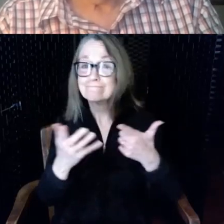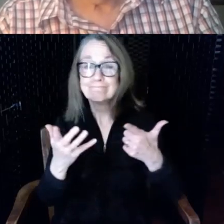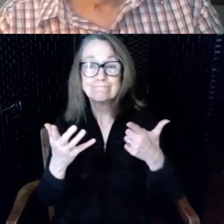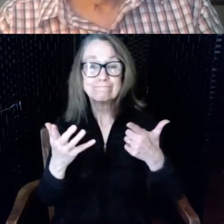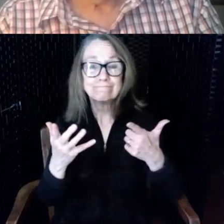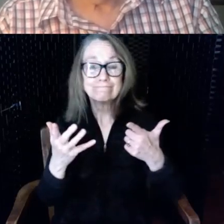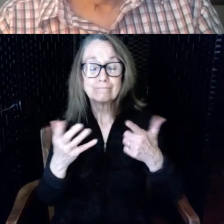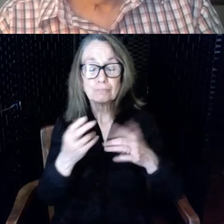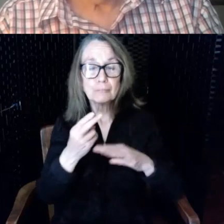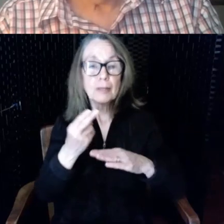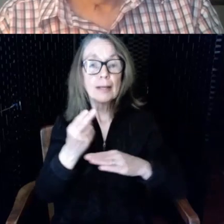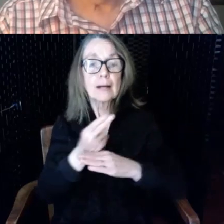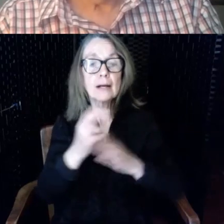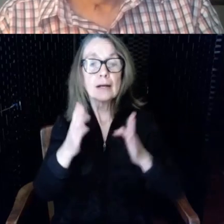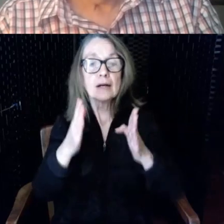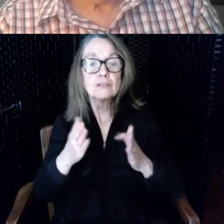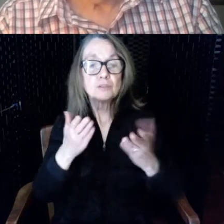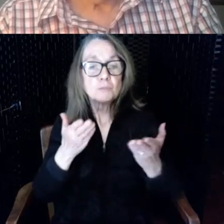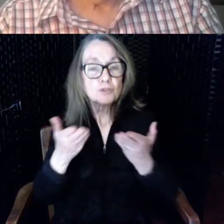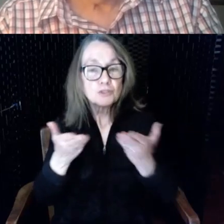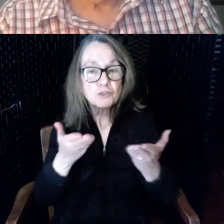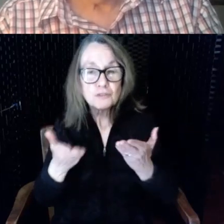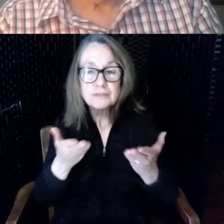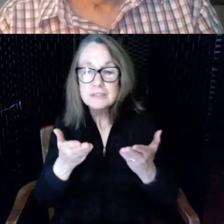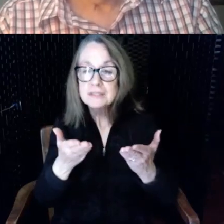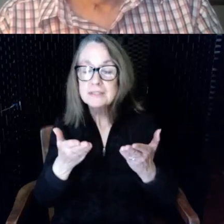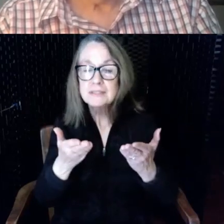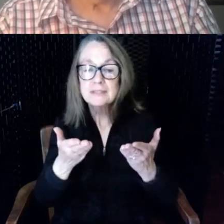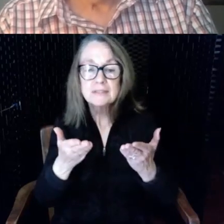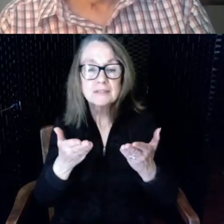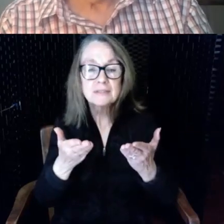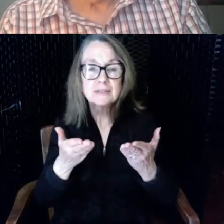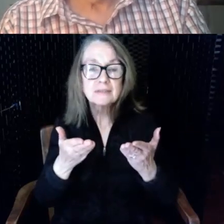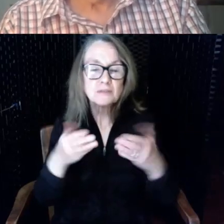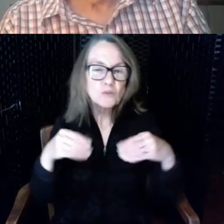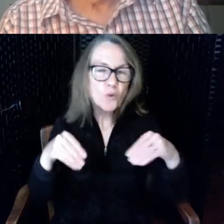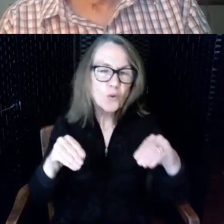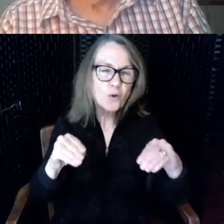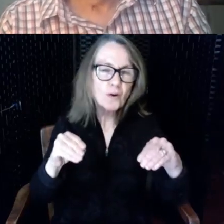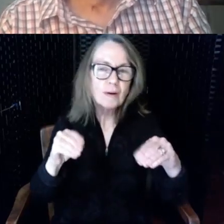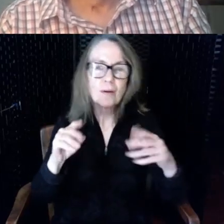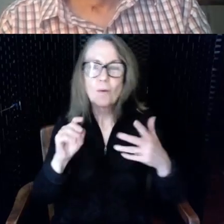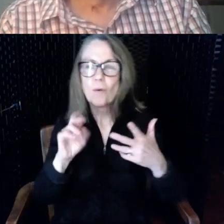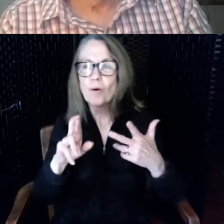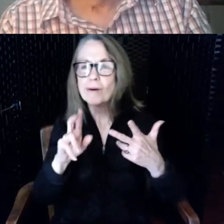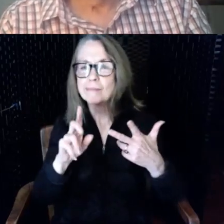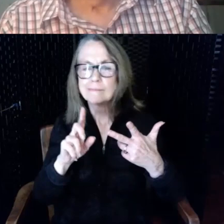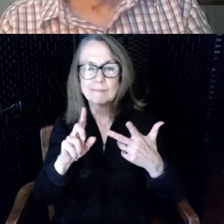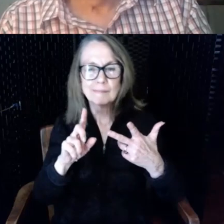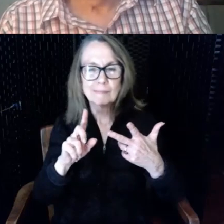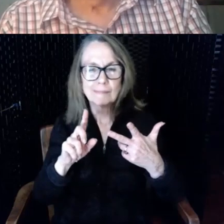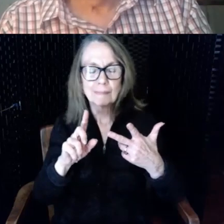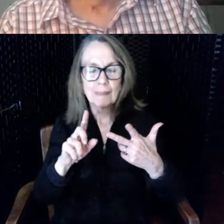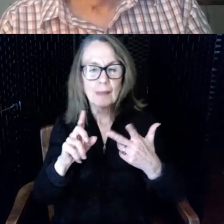service desk in a store or the prescription counter at the drugstore